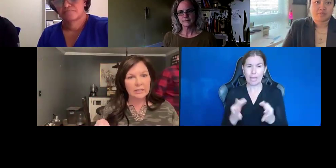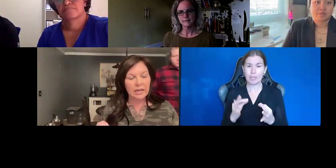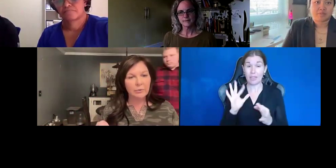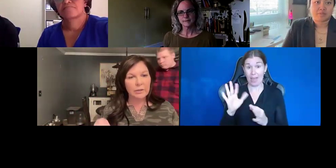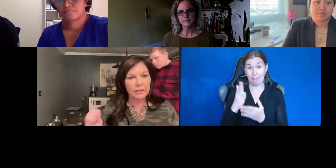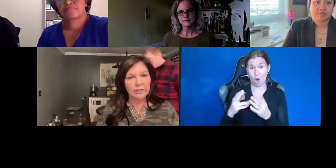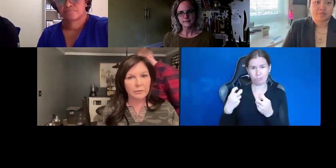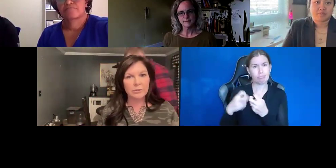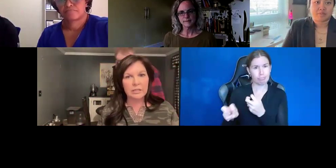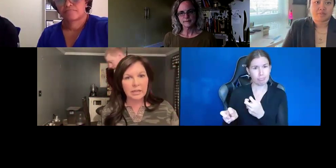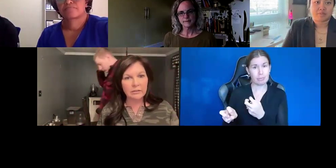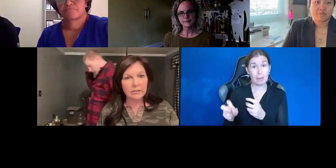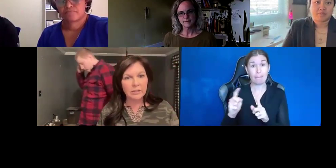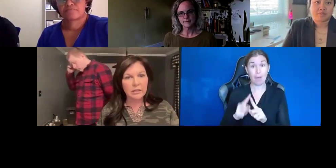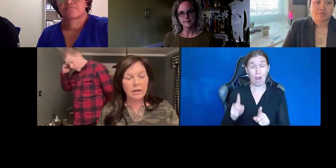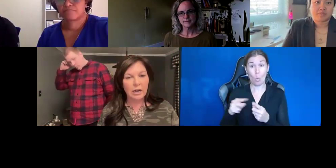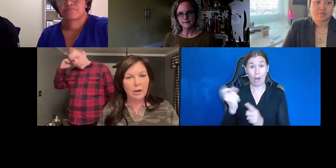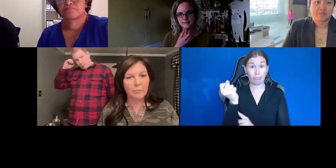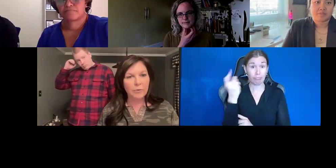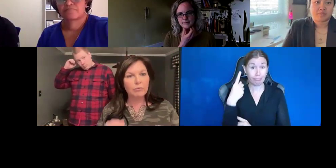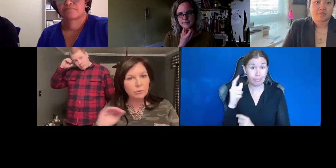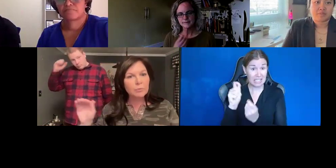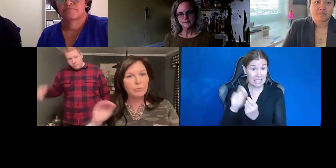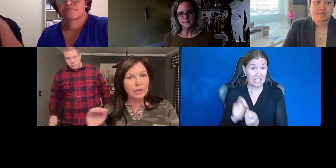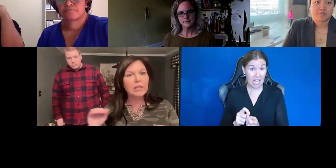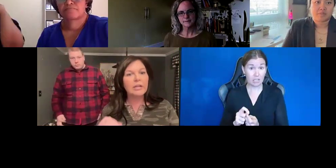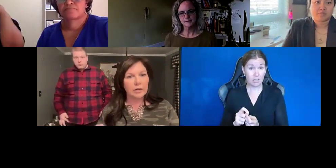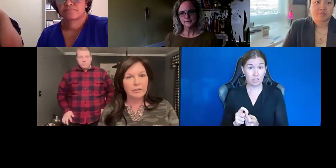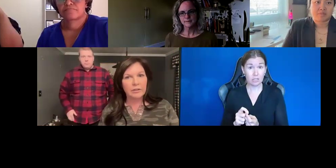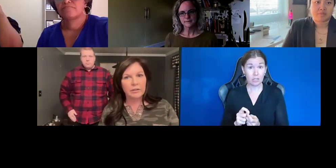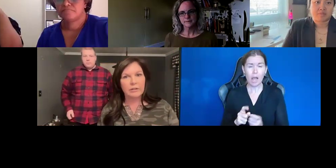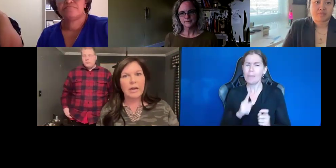it down and we nail down those details, the rules are pretty clear.